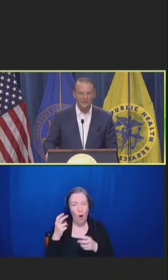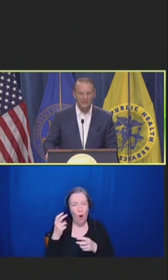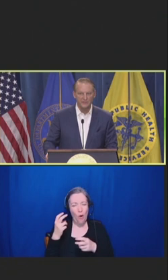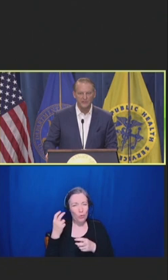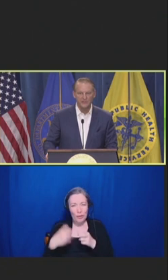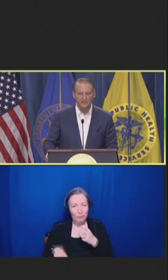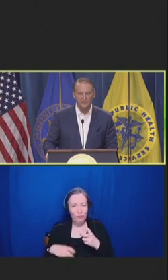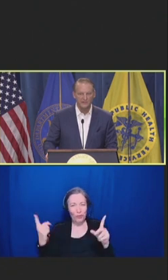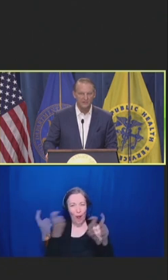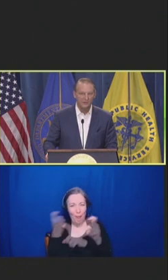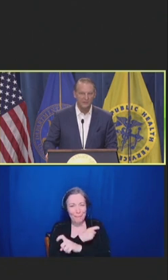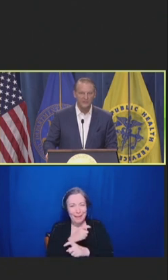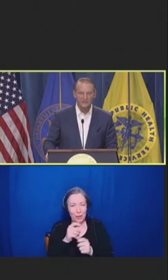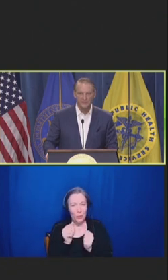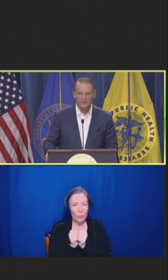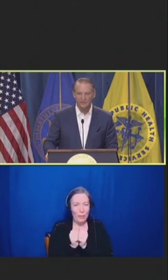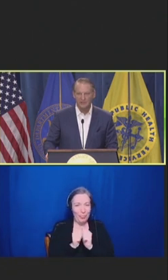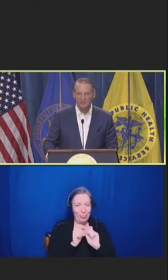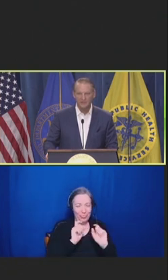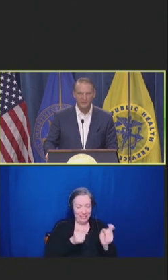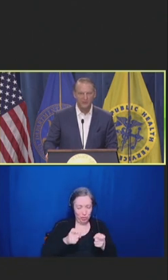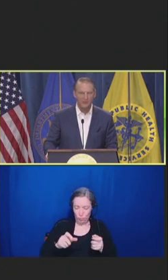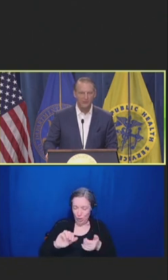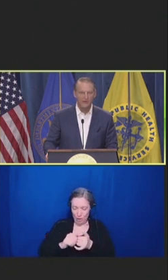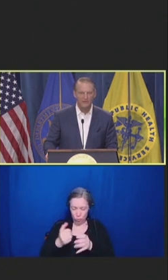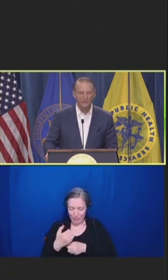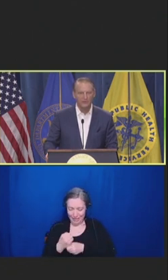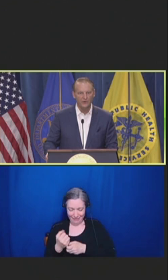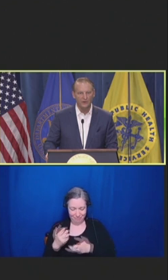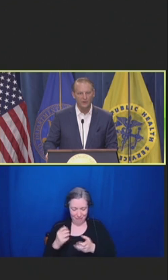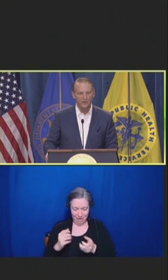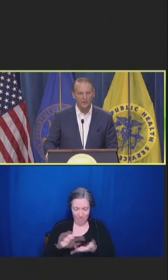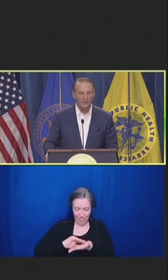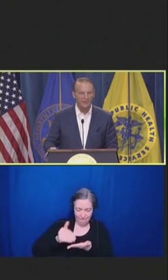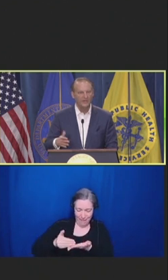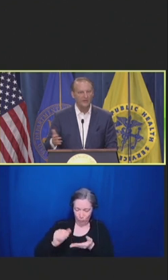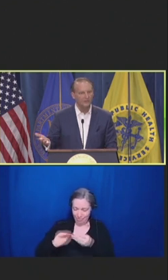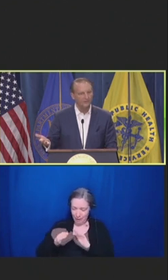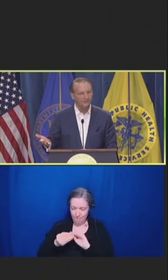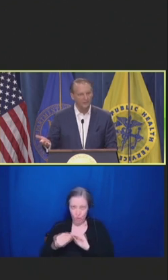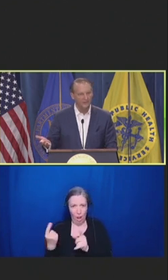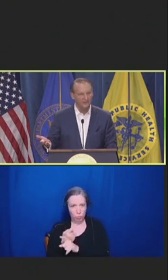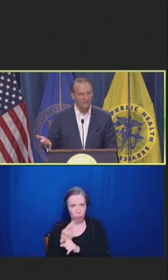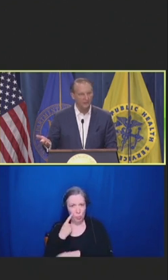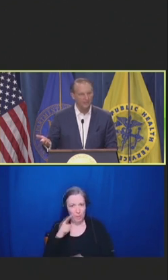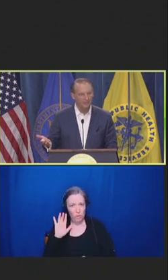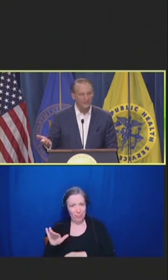to get quantities and supplies that are appropriate for the panel, if you will.